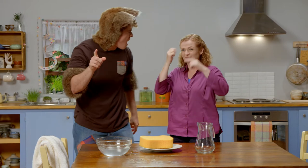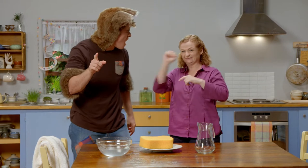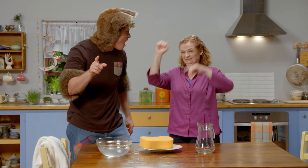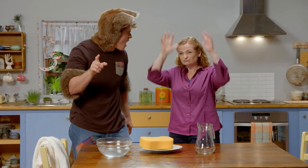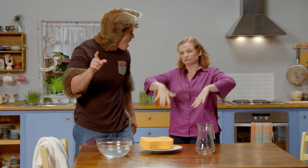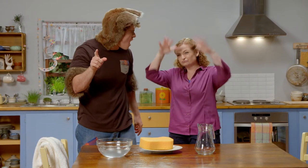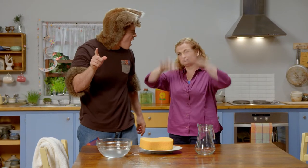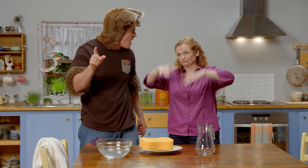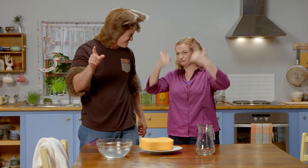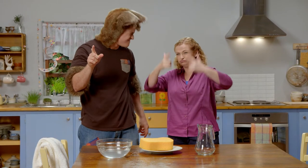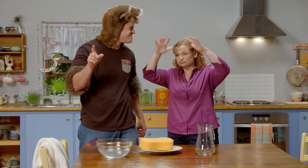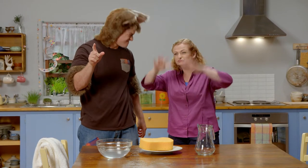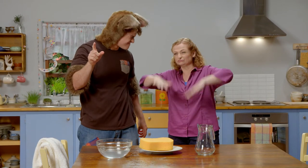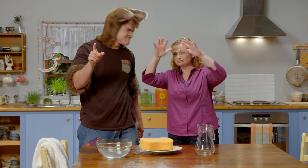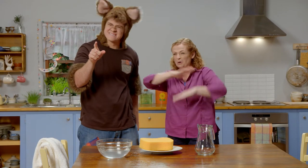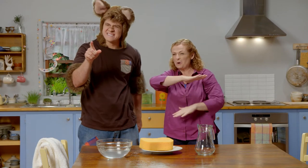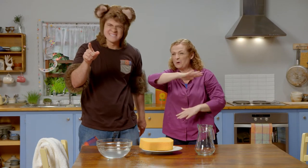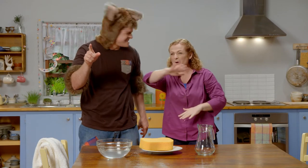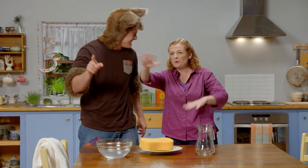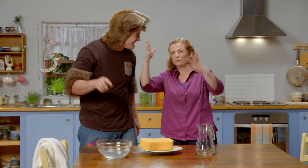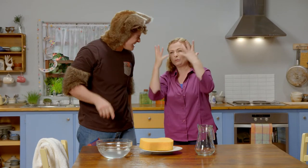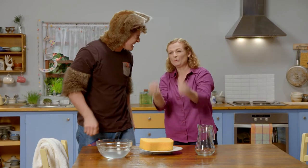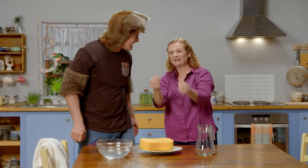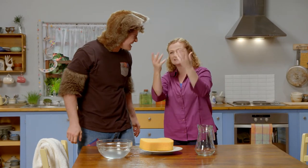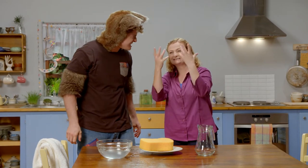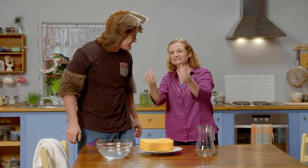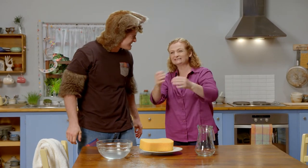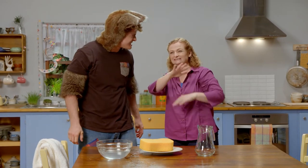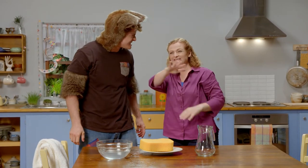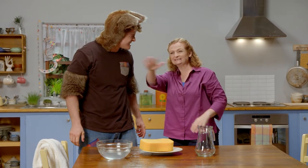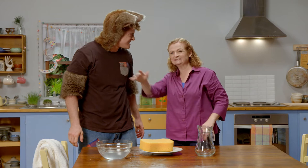It's still raining. It is so wet outside.